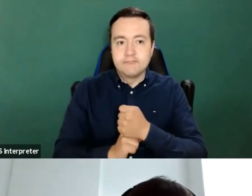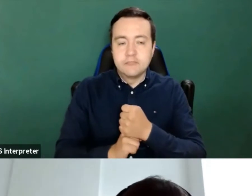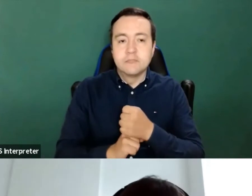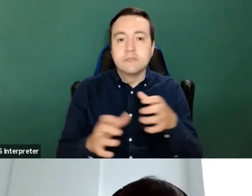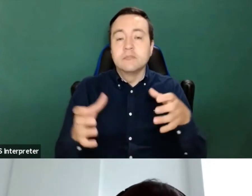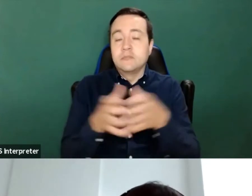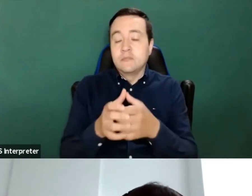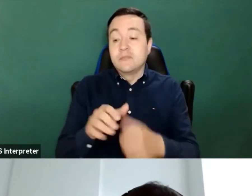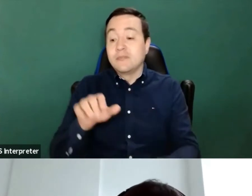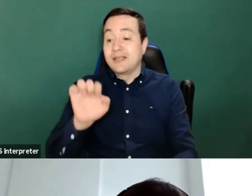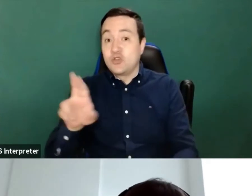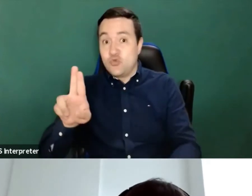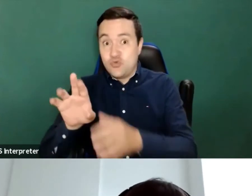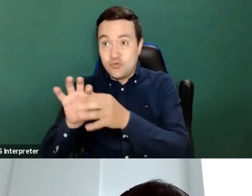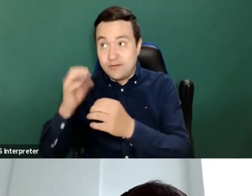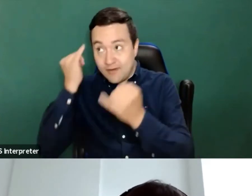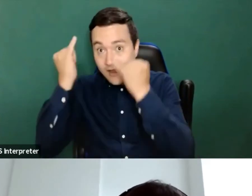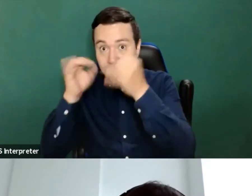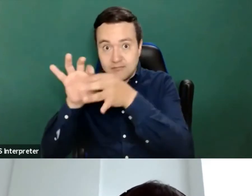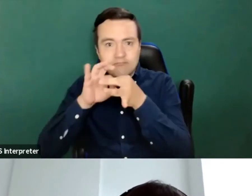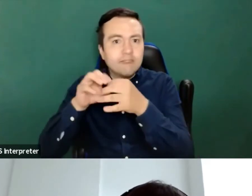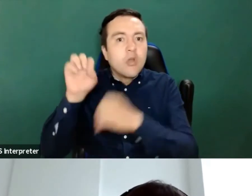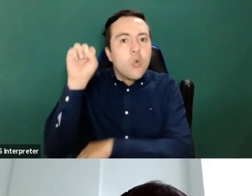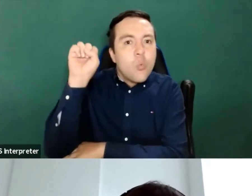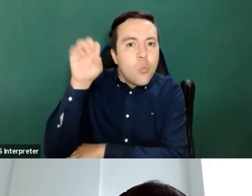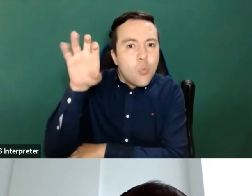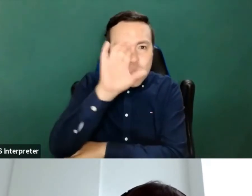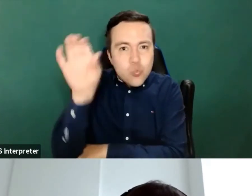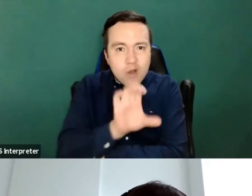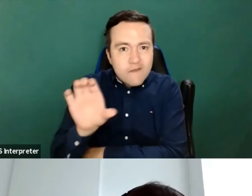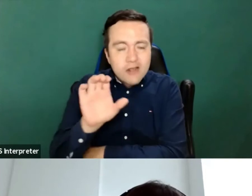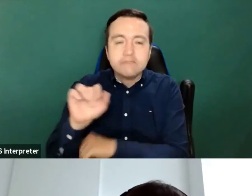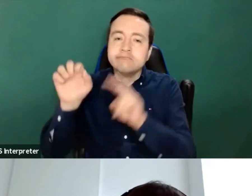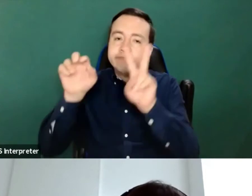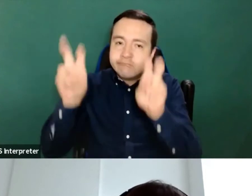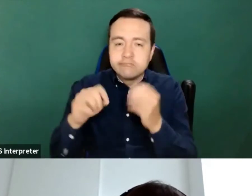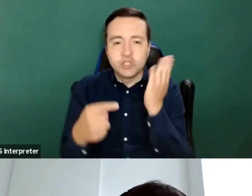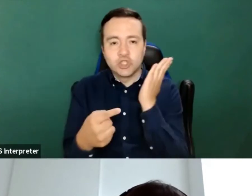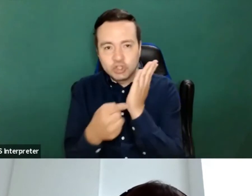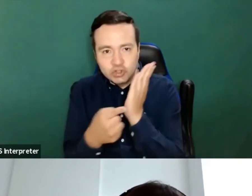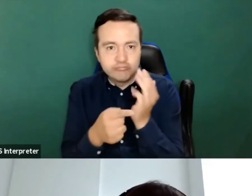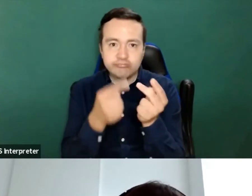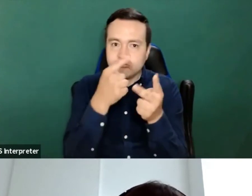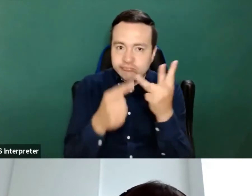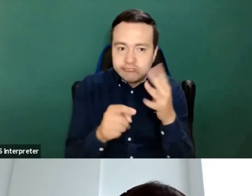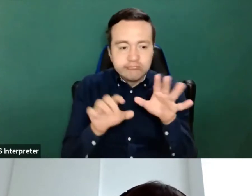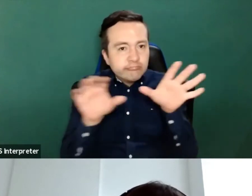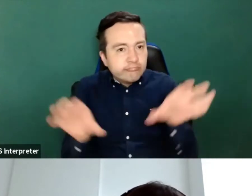So he's also behind some of the webinars and newsletters and technology and all sorts of things that we're doing at the EU level.